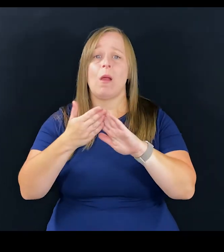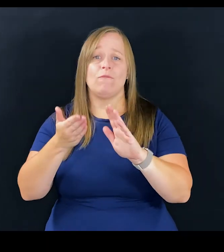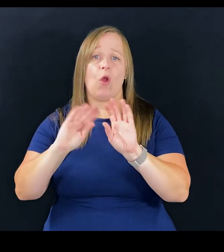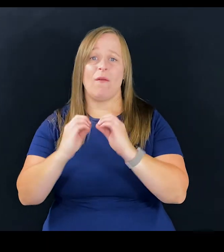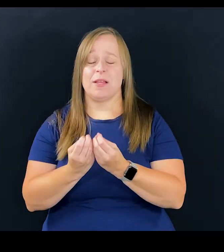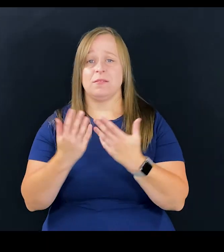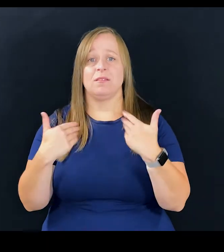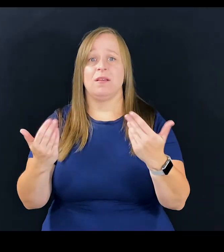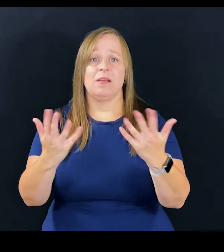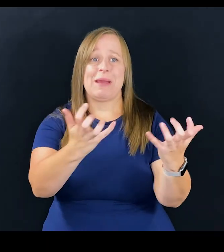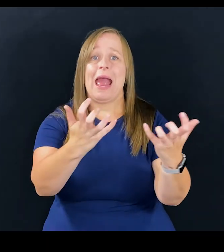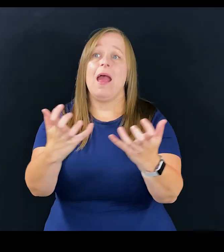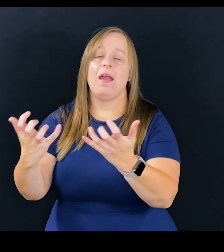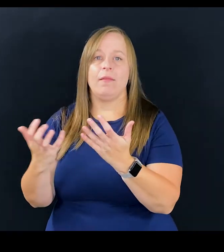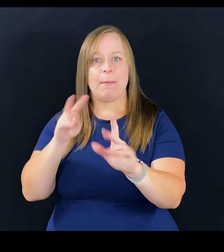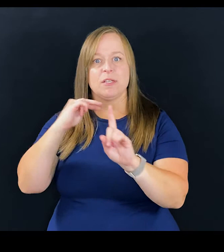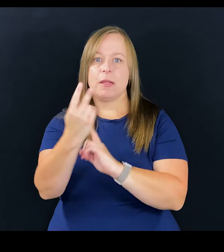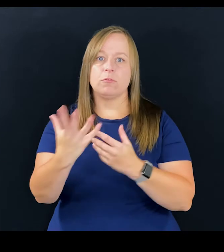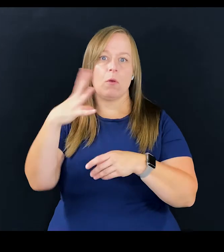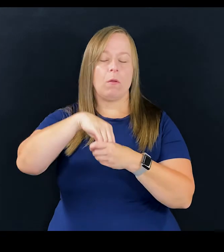for office just so that you get that perspective